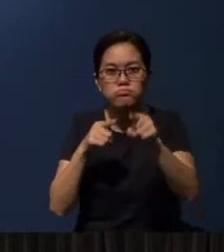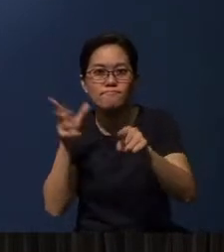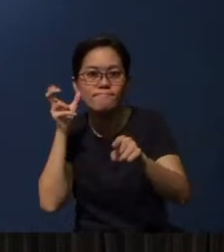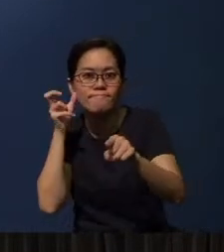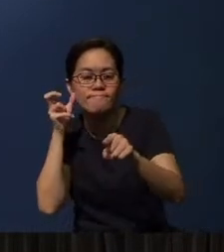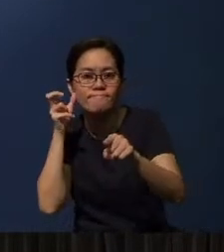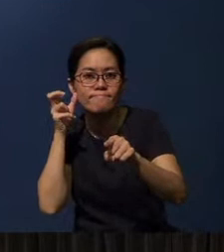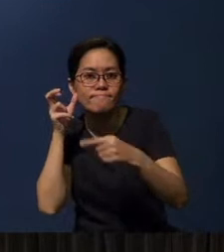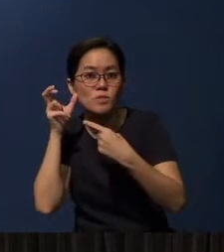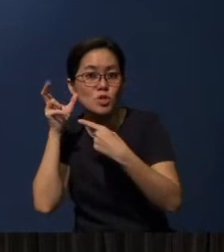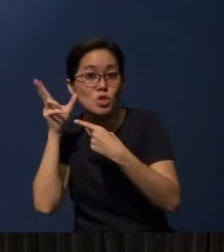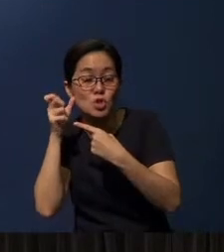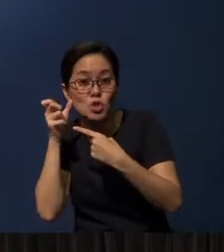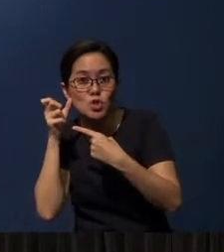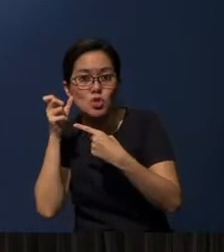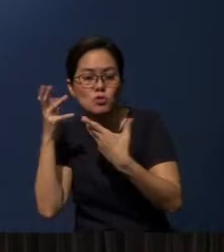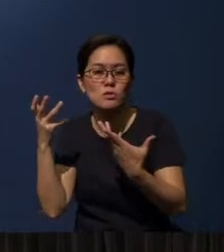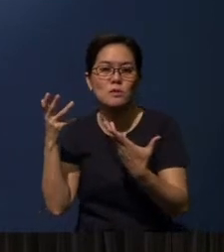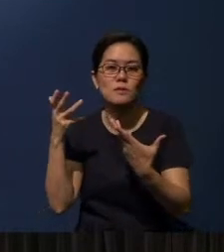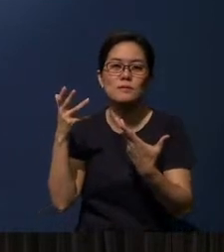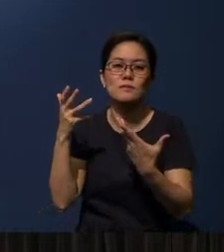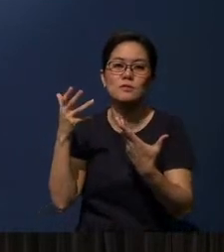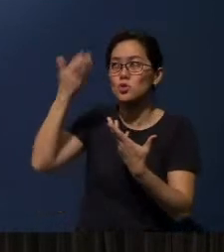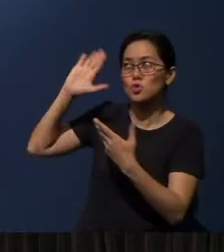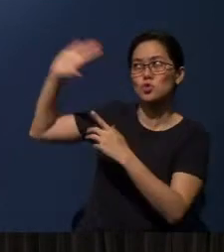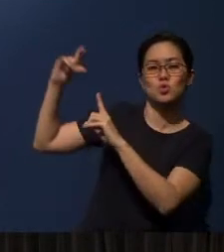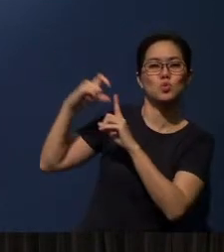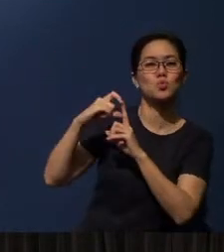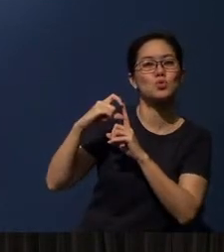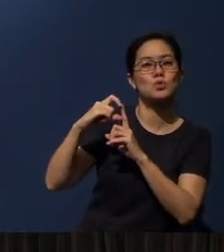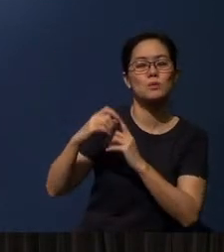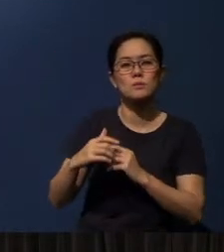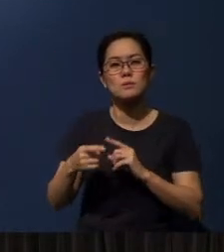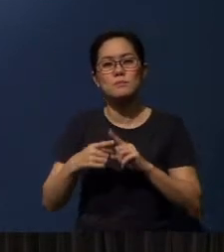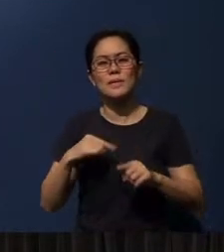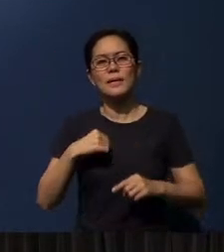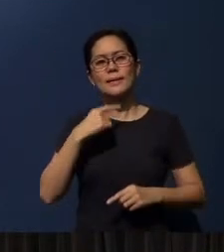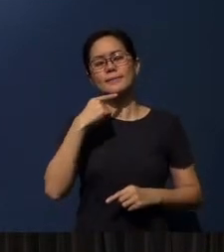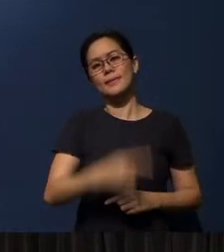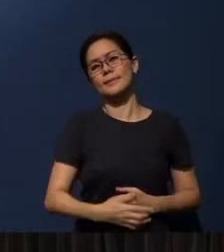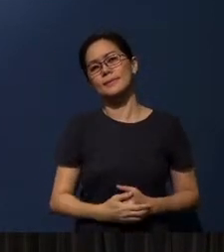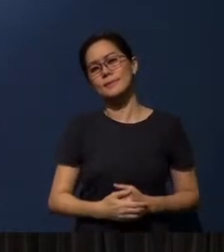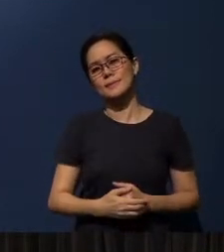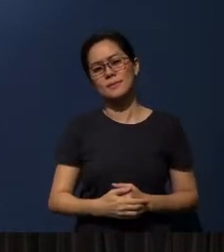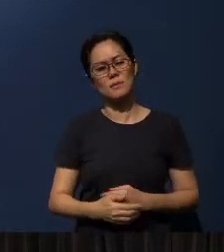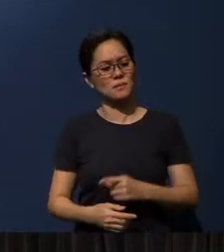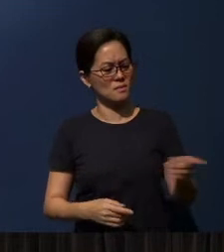and hearing by the word of God. But I say, have they not heard?